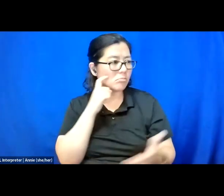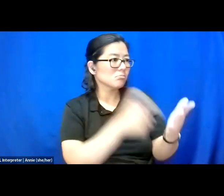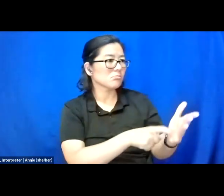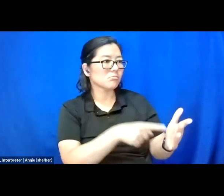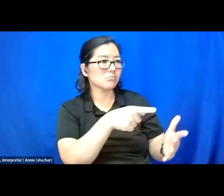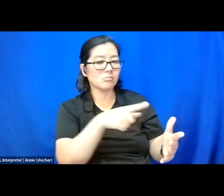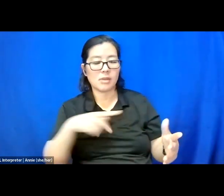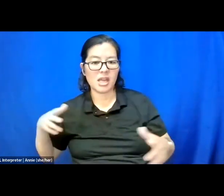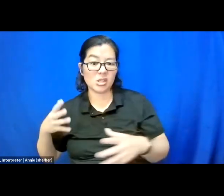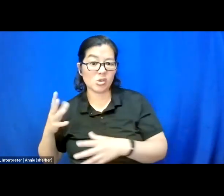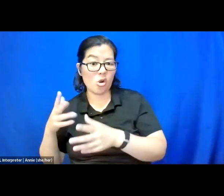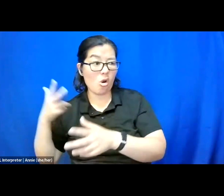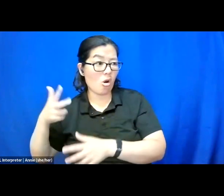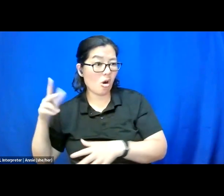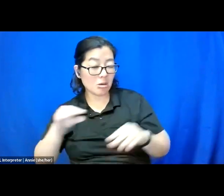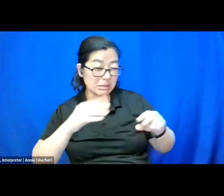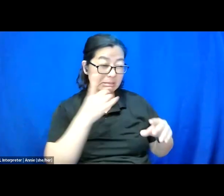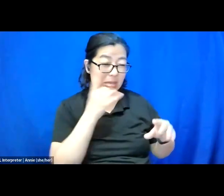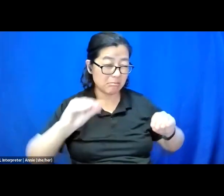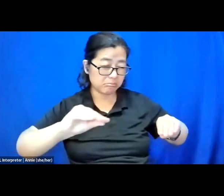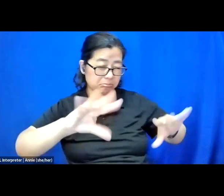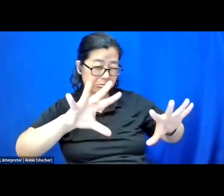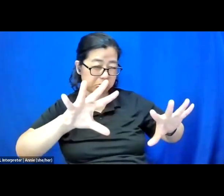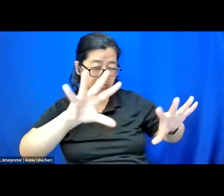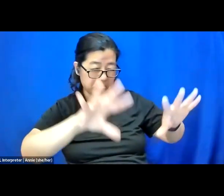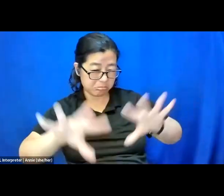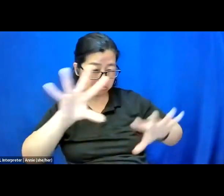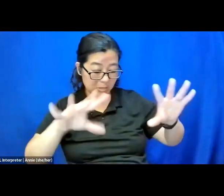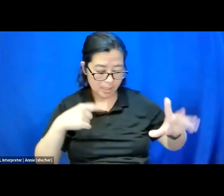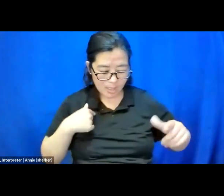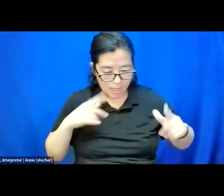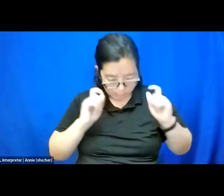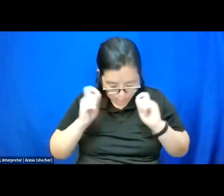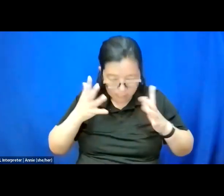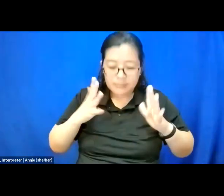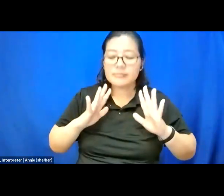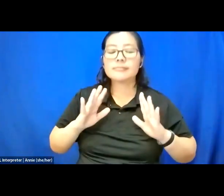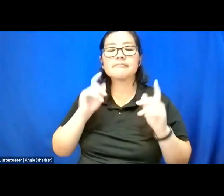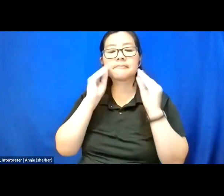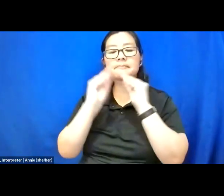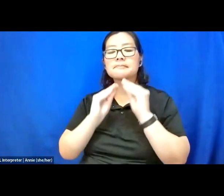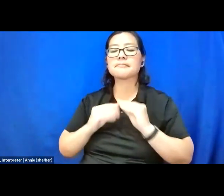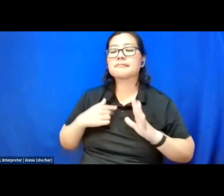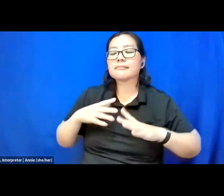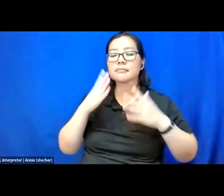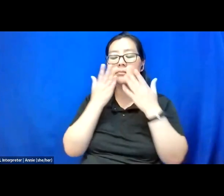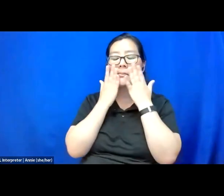His high beams search me, and I straighten my face, wipe my tears, and open the door,